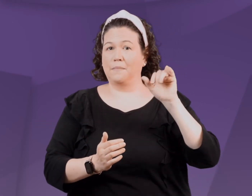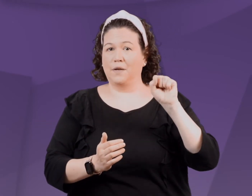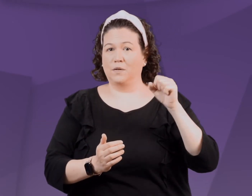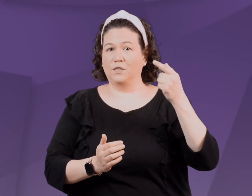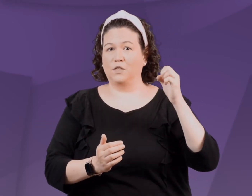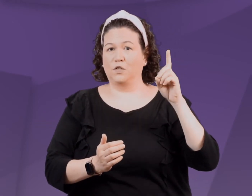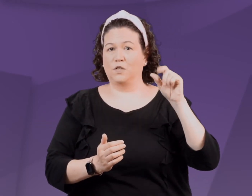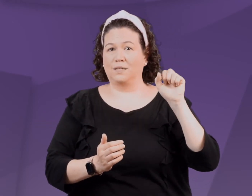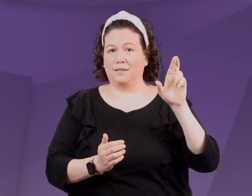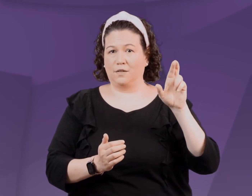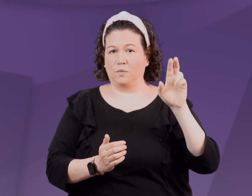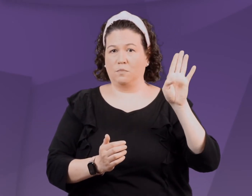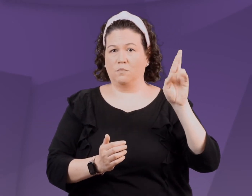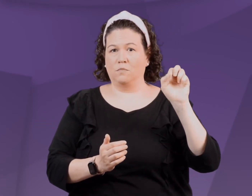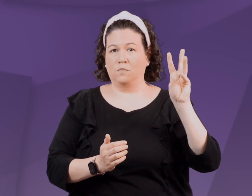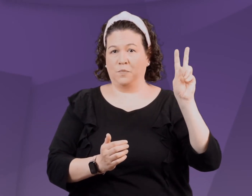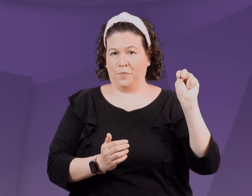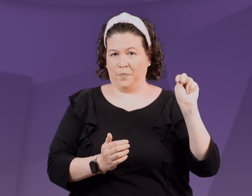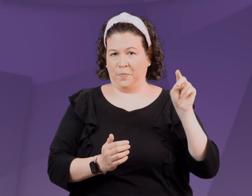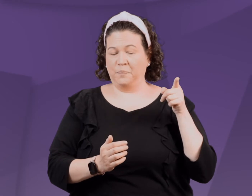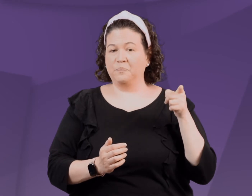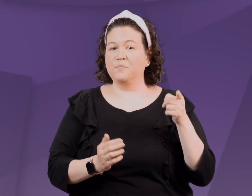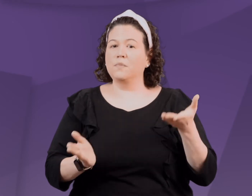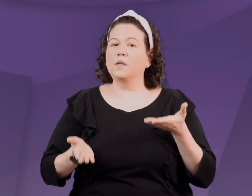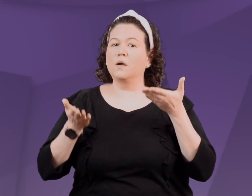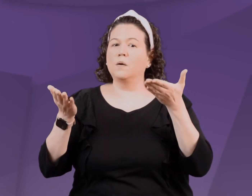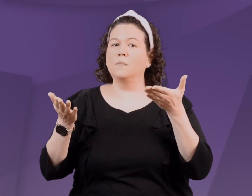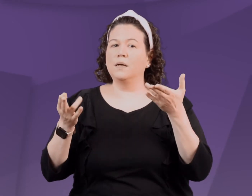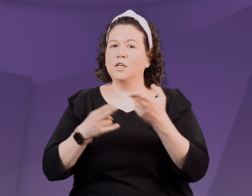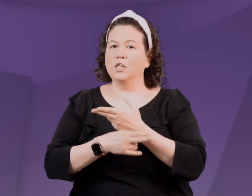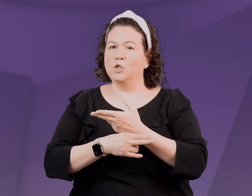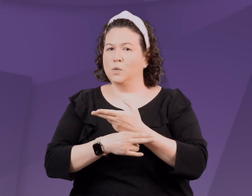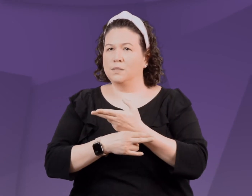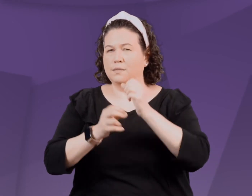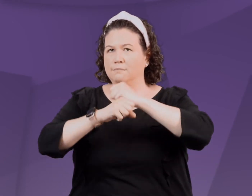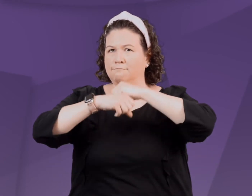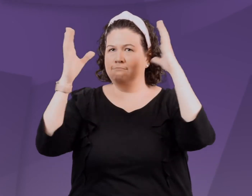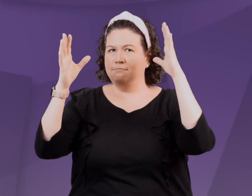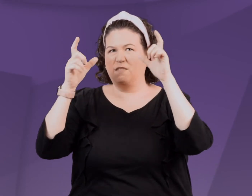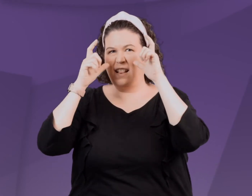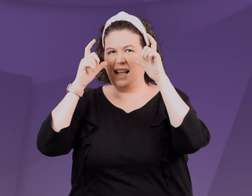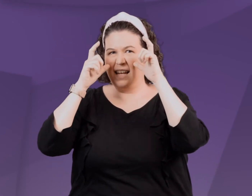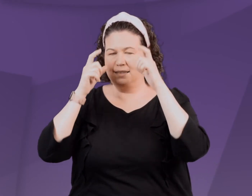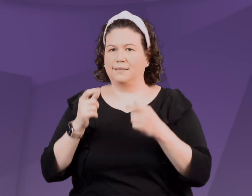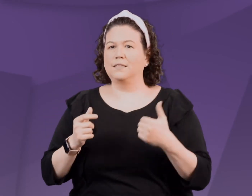Again, Paris Goodyear-Brown suggests using the analogy